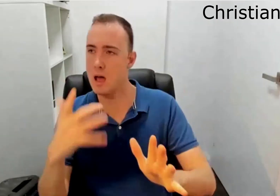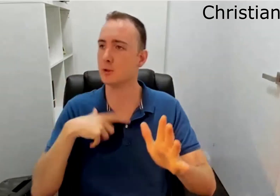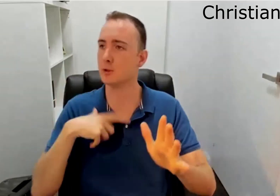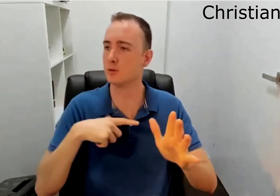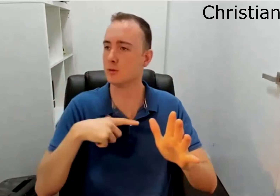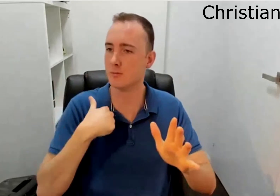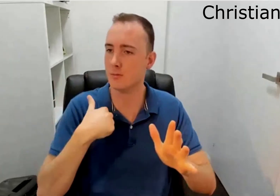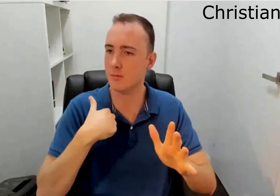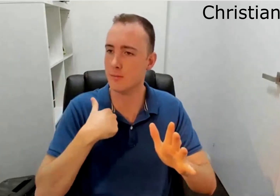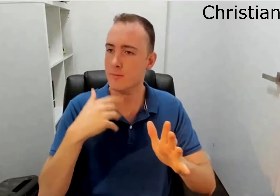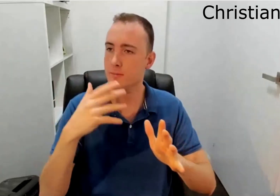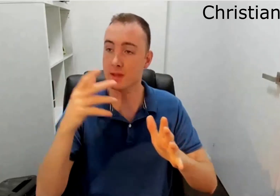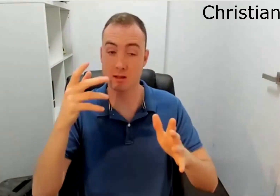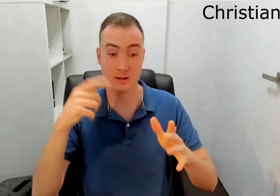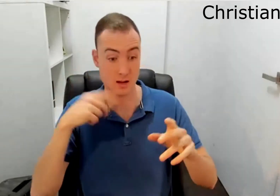I see the world differently